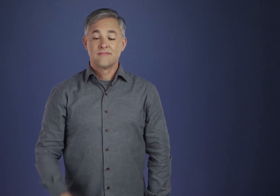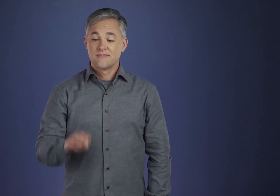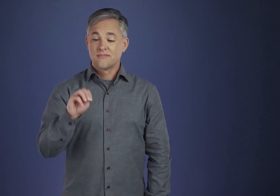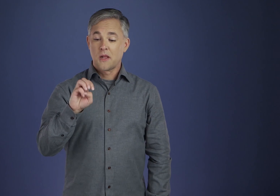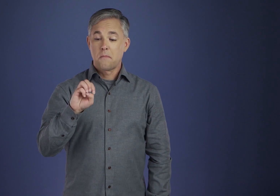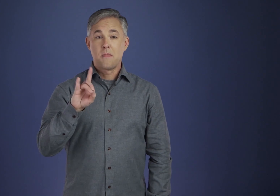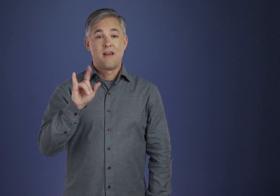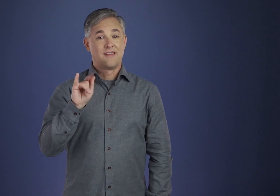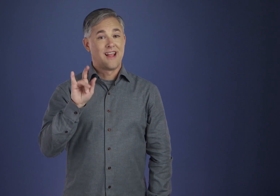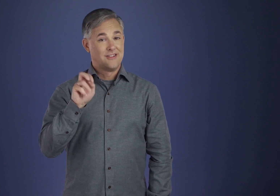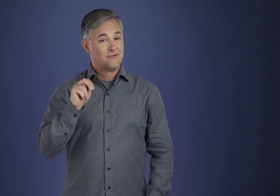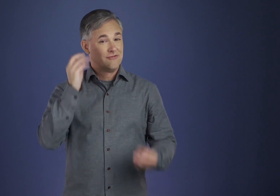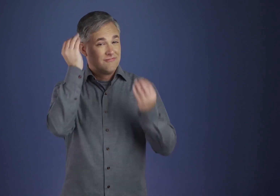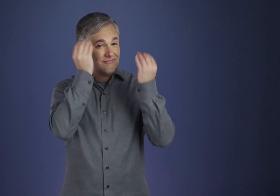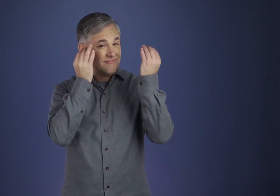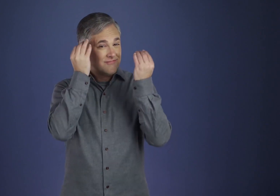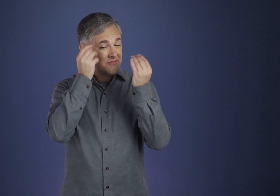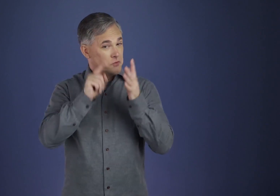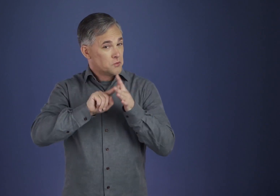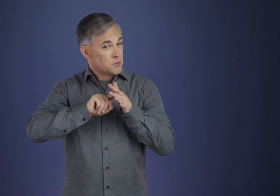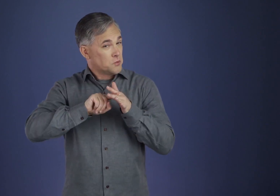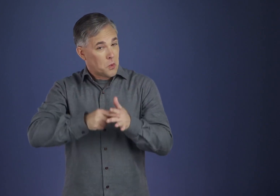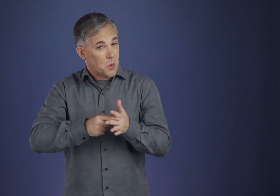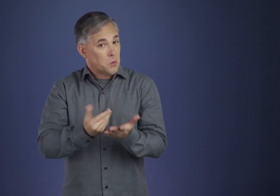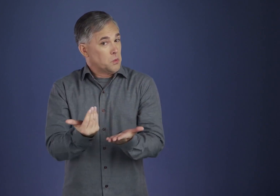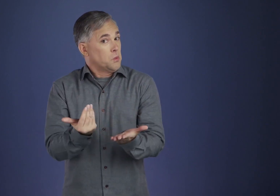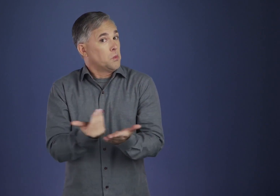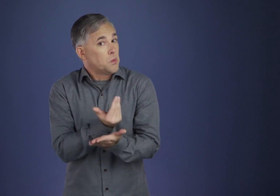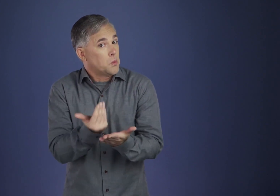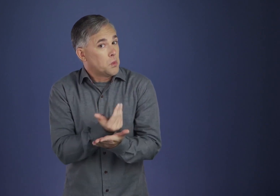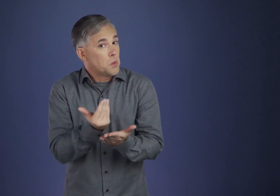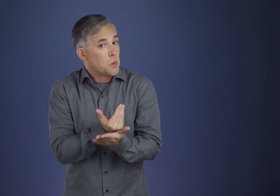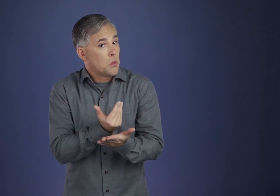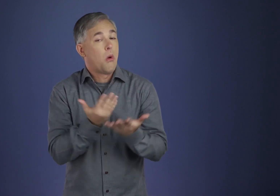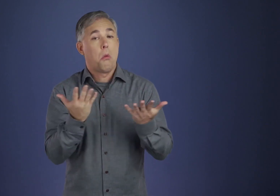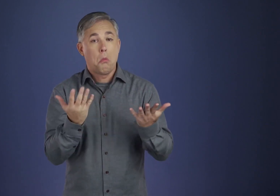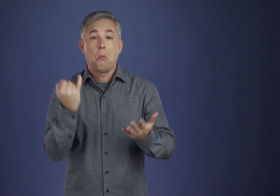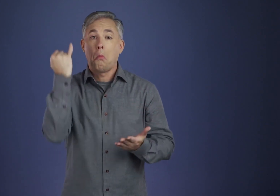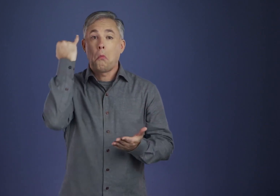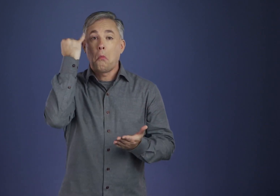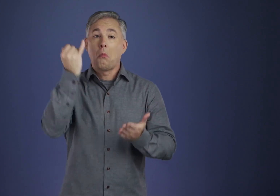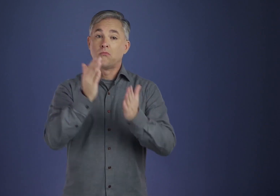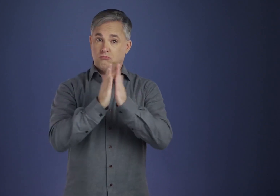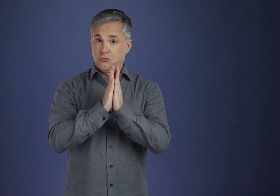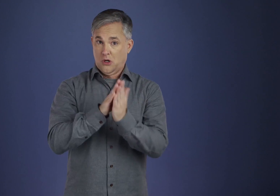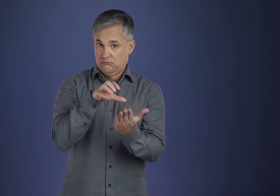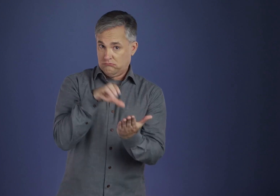As beginners in meditation, we might now reread this prayer several times very slowly,